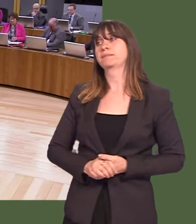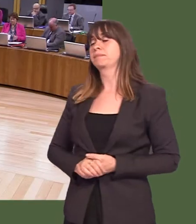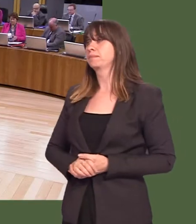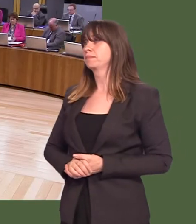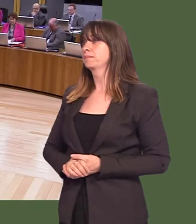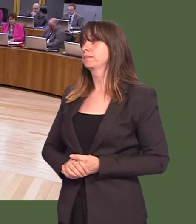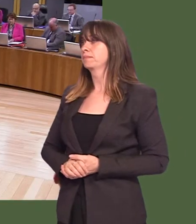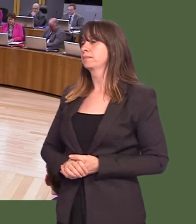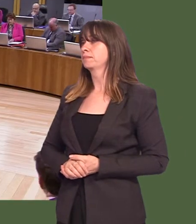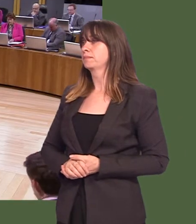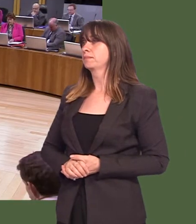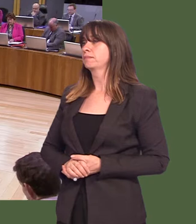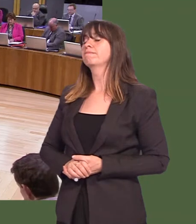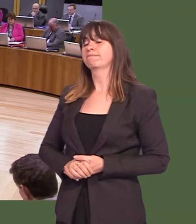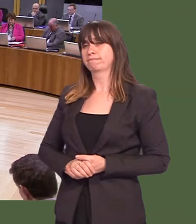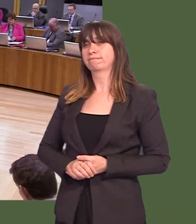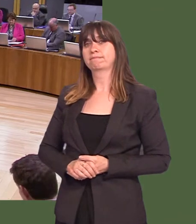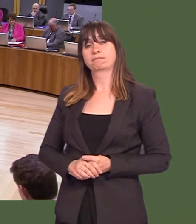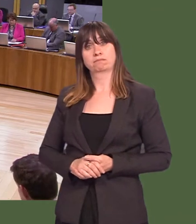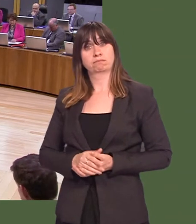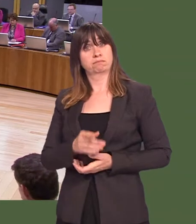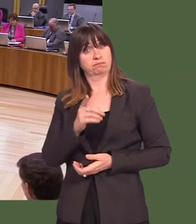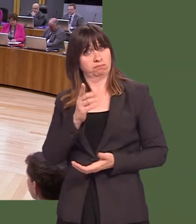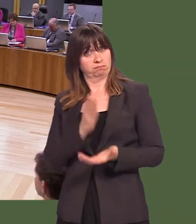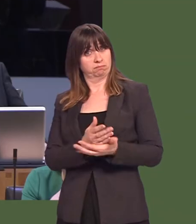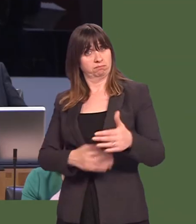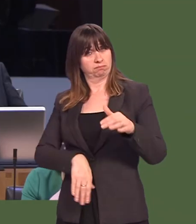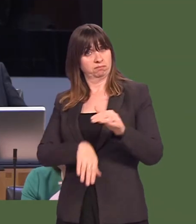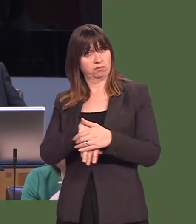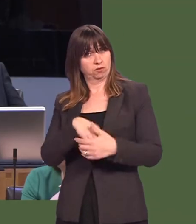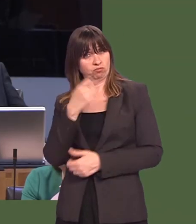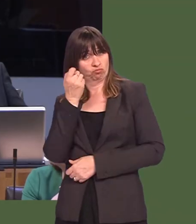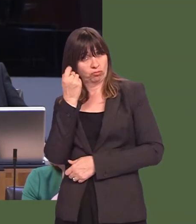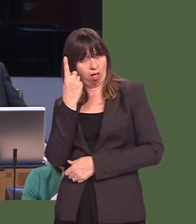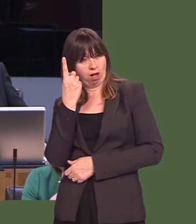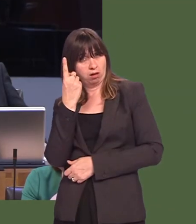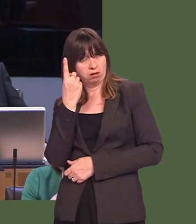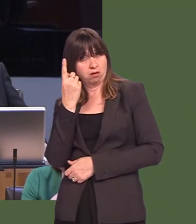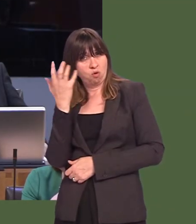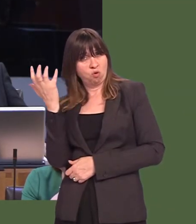Rhun ap Iorwerth: Does the First Minister truly understand how much of a crisis there